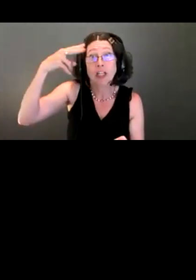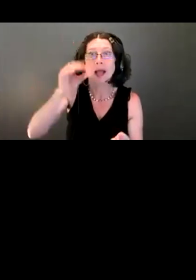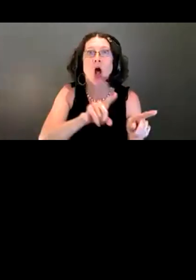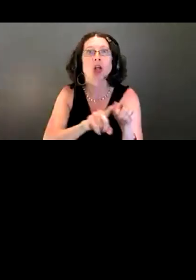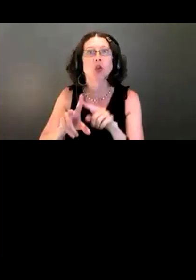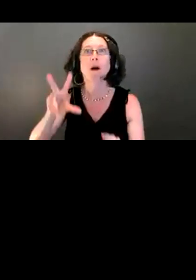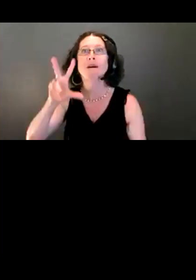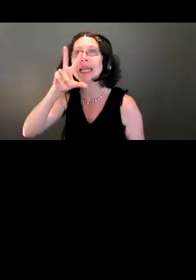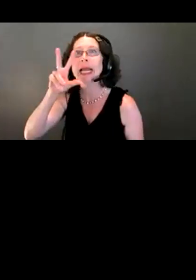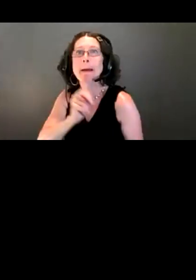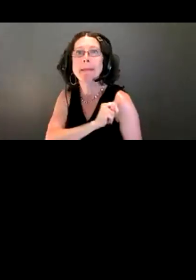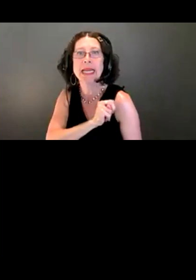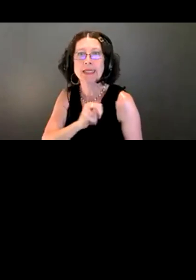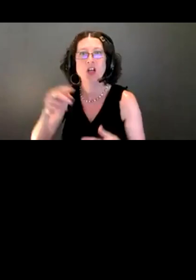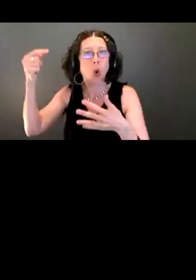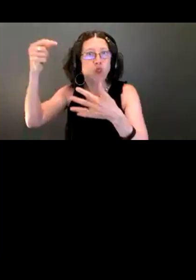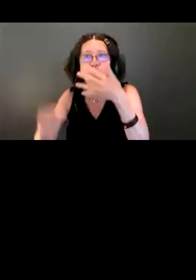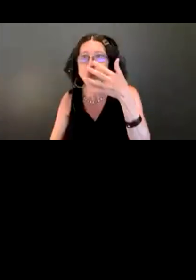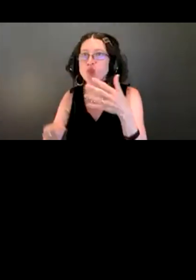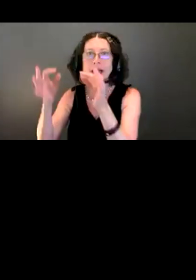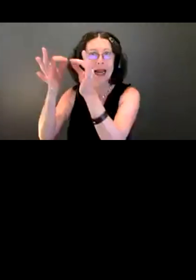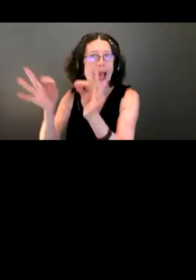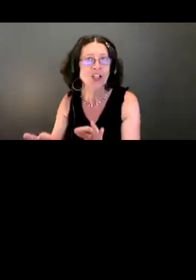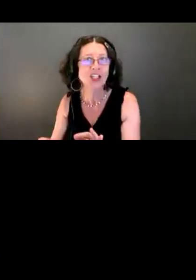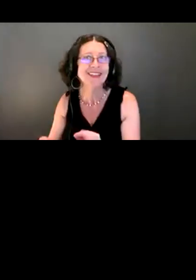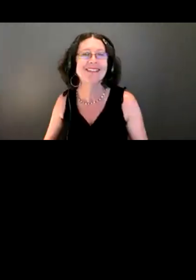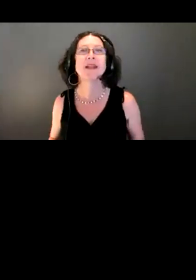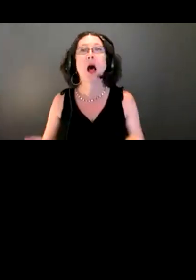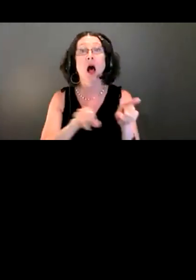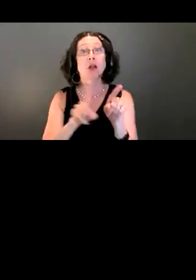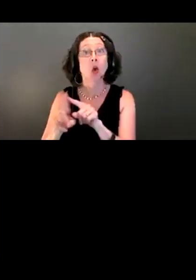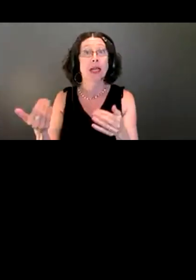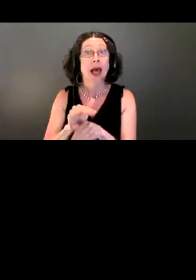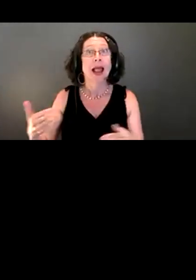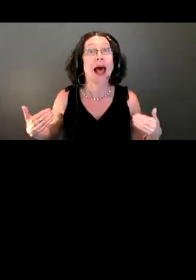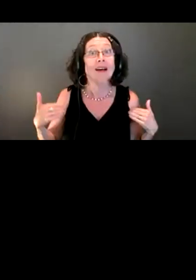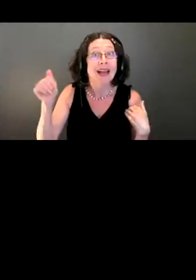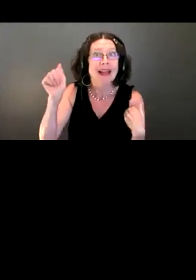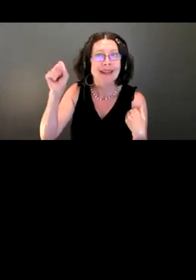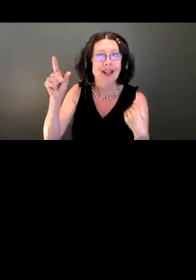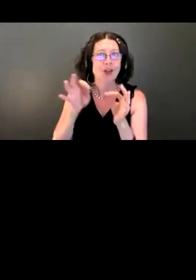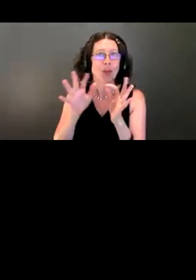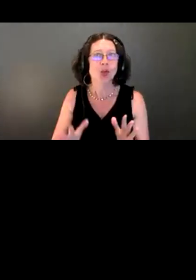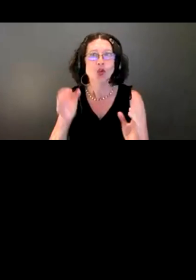We also have ASL interpreters present with us tonight who will be interpreting the meeting.